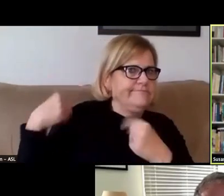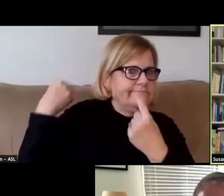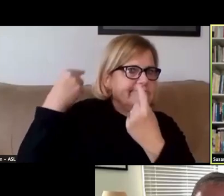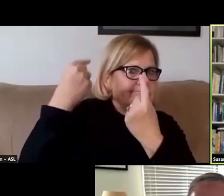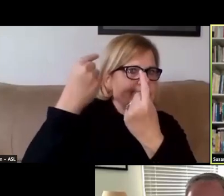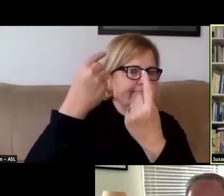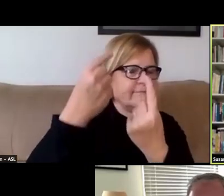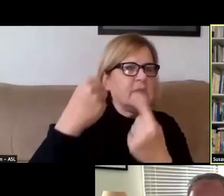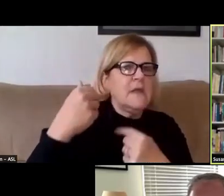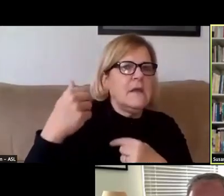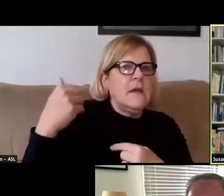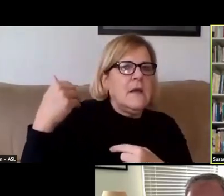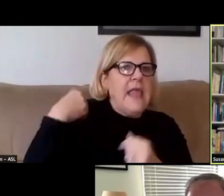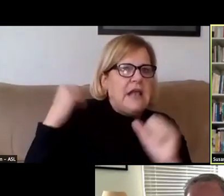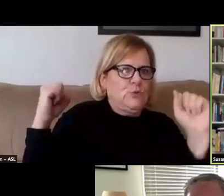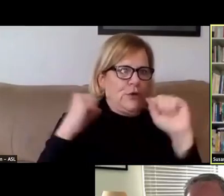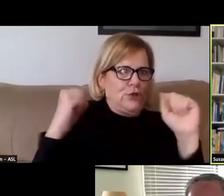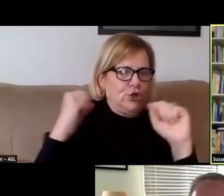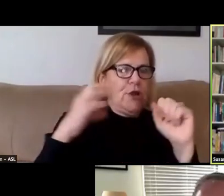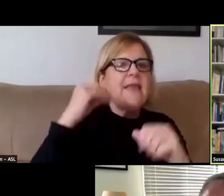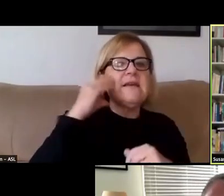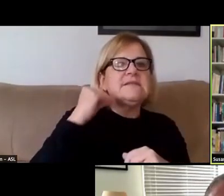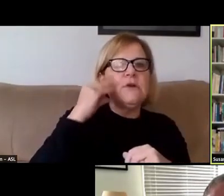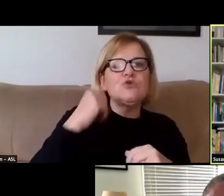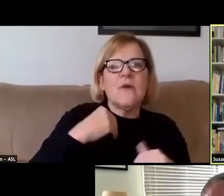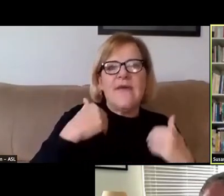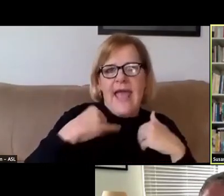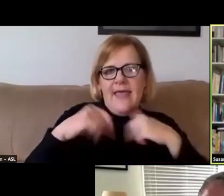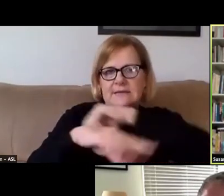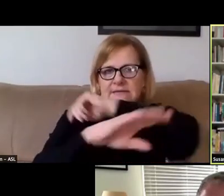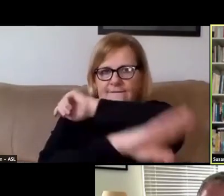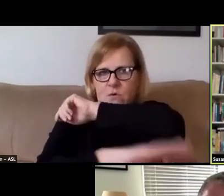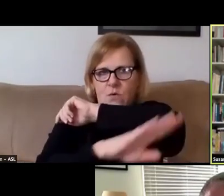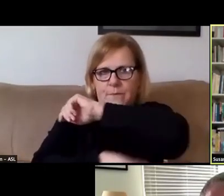I mean last winter, and the experiences that we've had this fall.